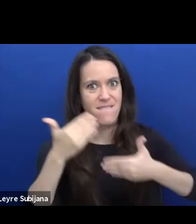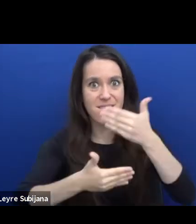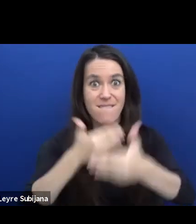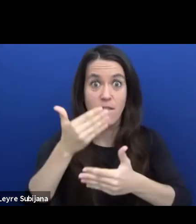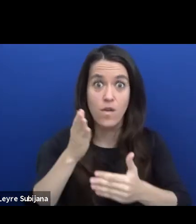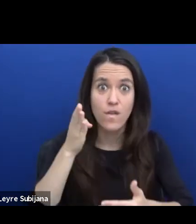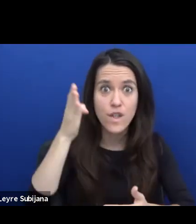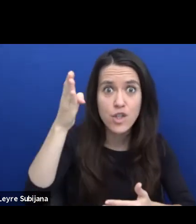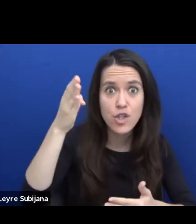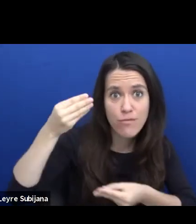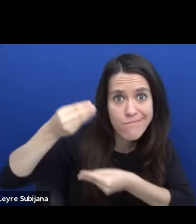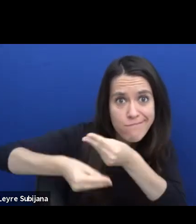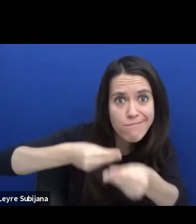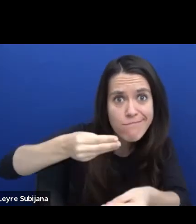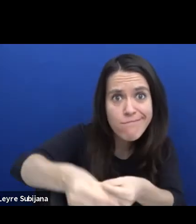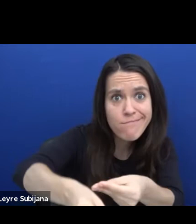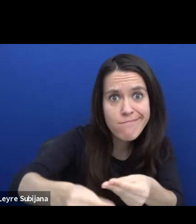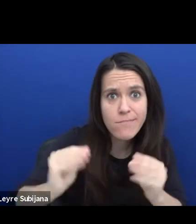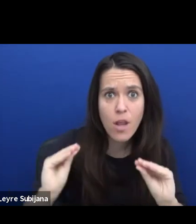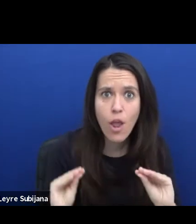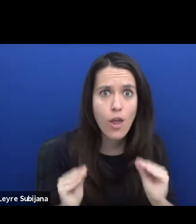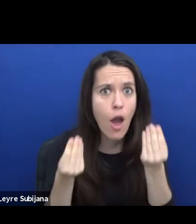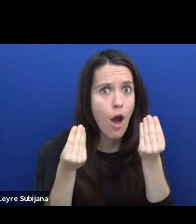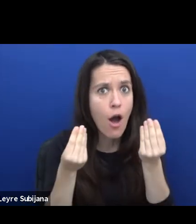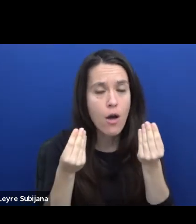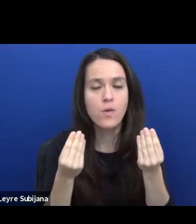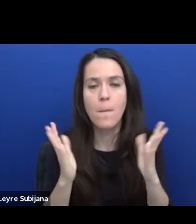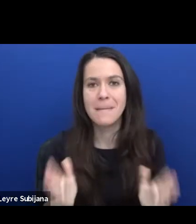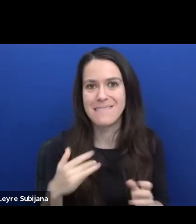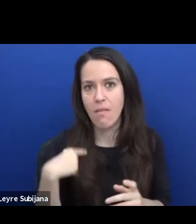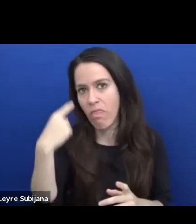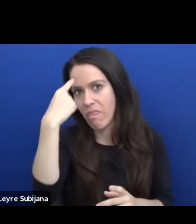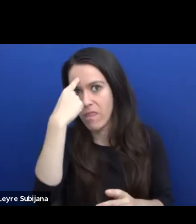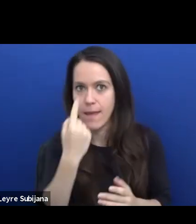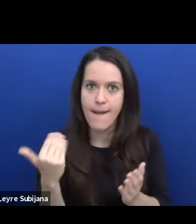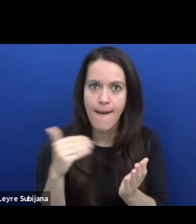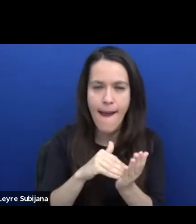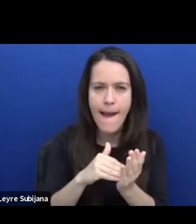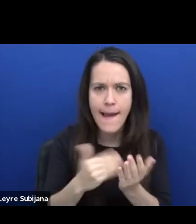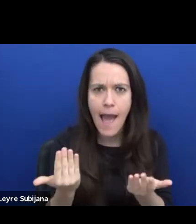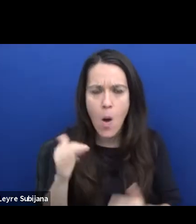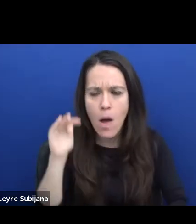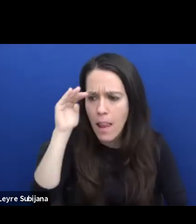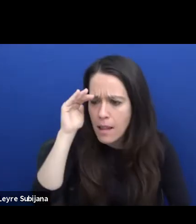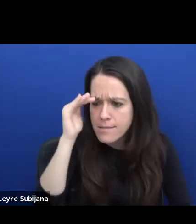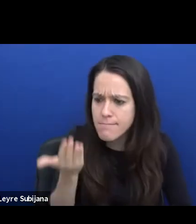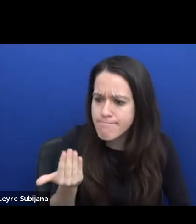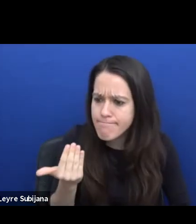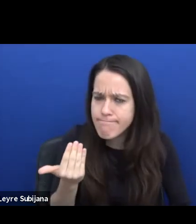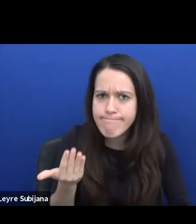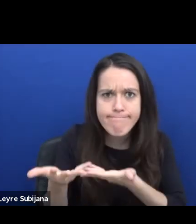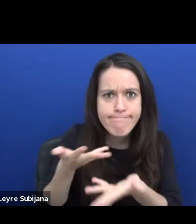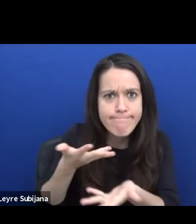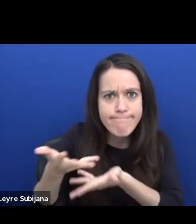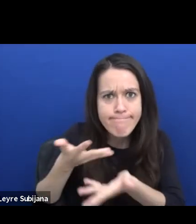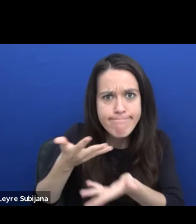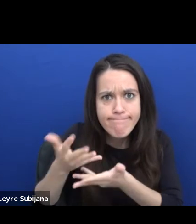Therefore, we need or we think that we need to listen to them and that we need to engage them in conversations